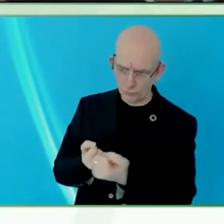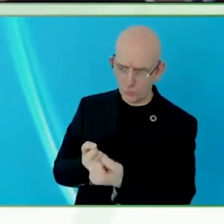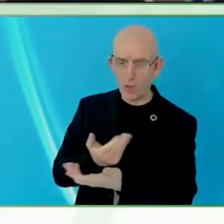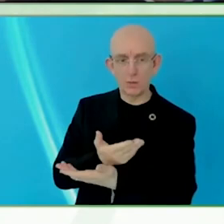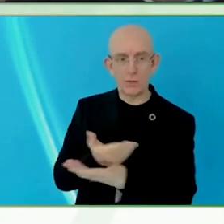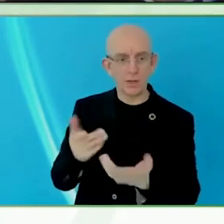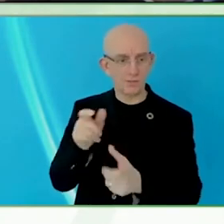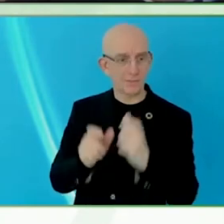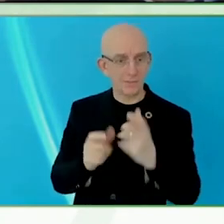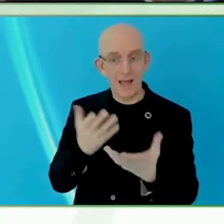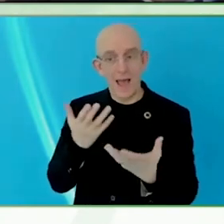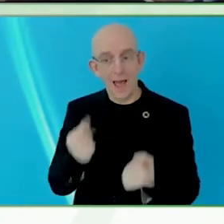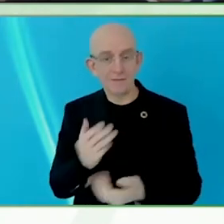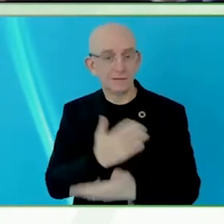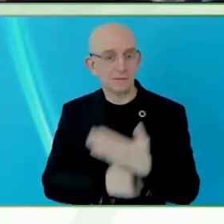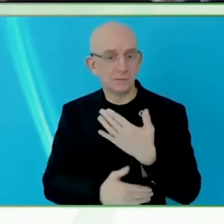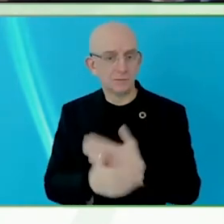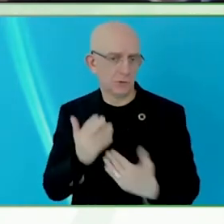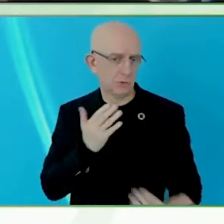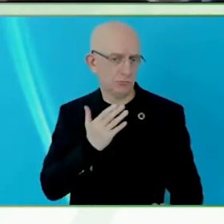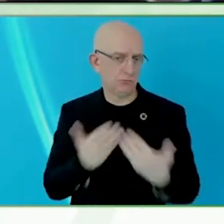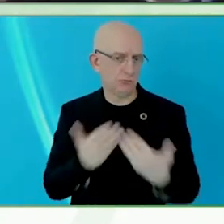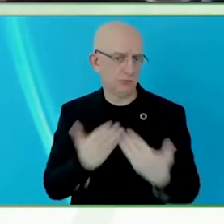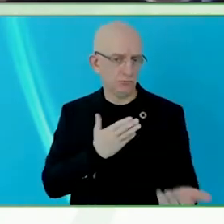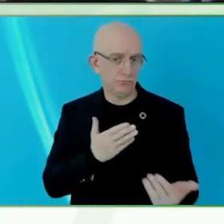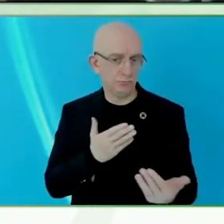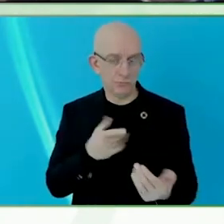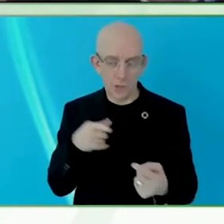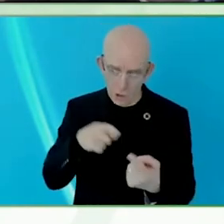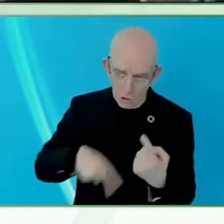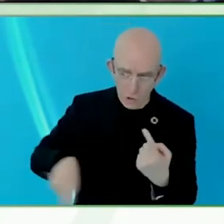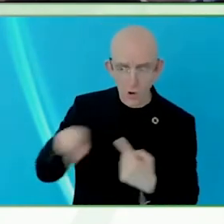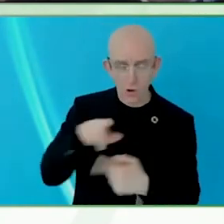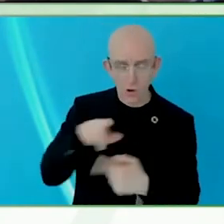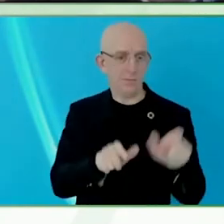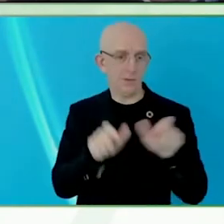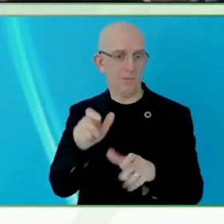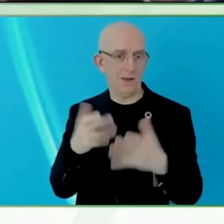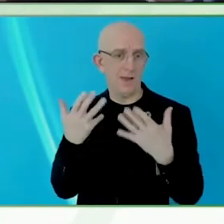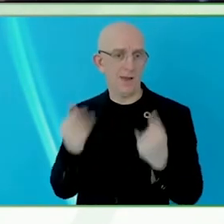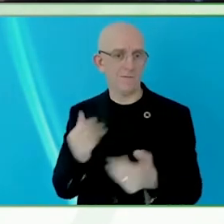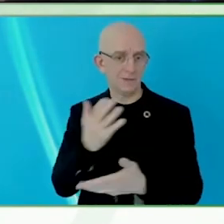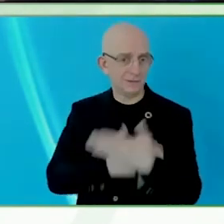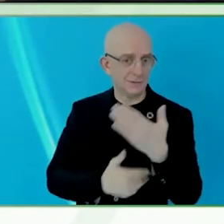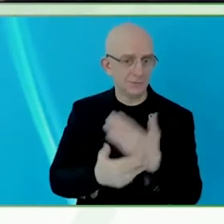more deliverables and discoveries will be produced. More discoveries in science will emerge.